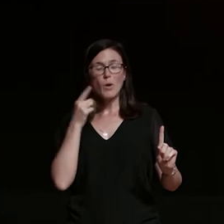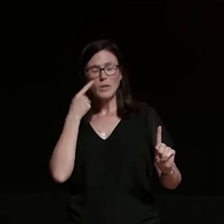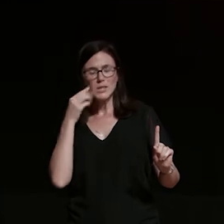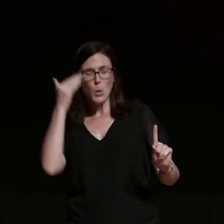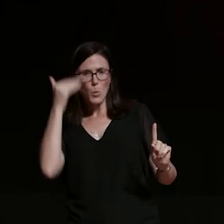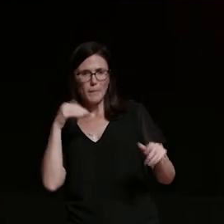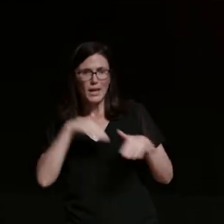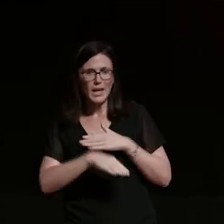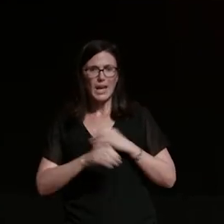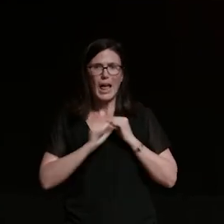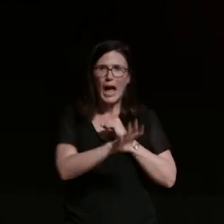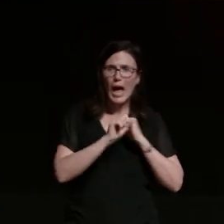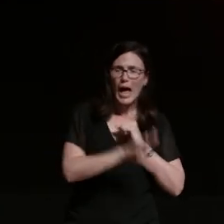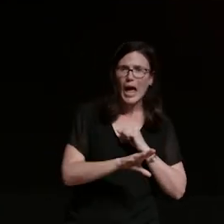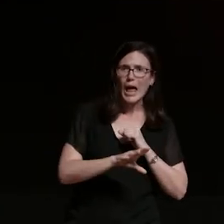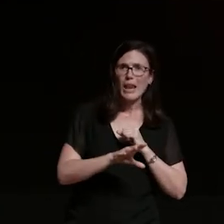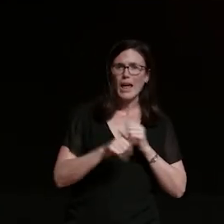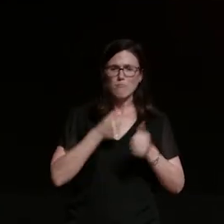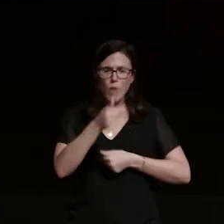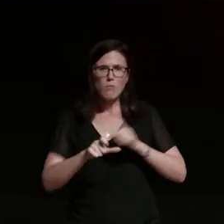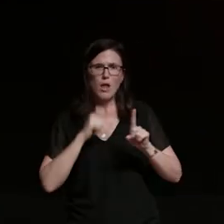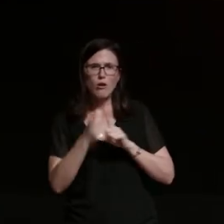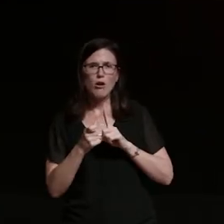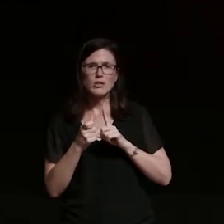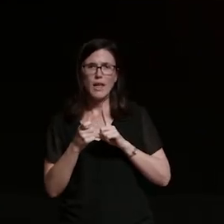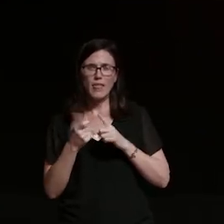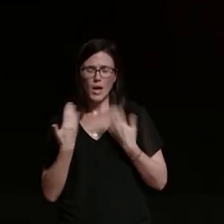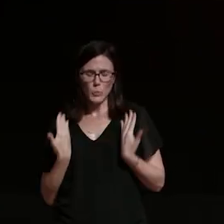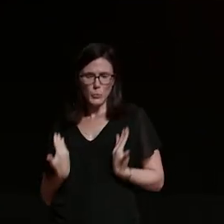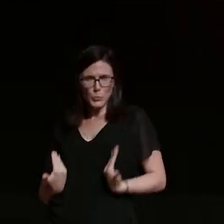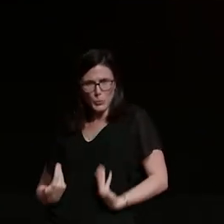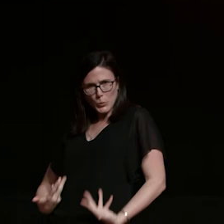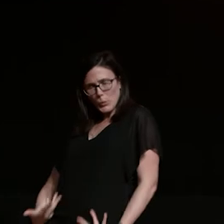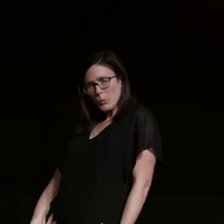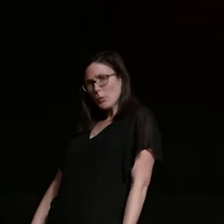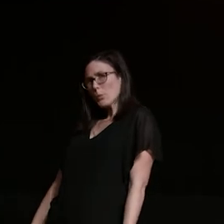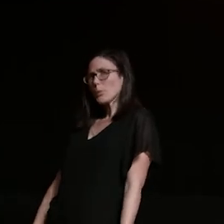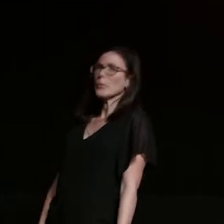and pop culture they are normally sexy scantily clad and draped over the bike rather than writing